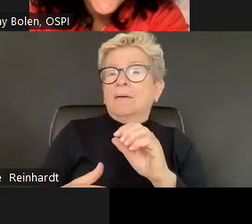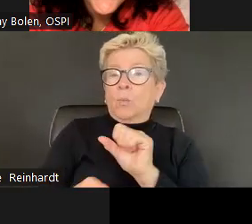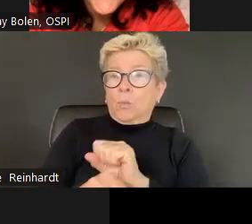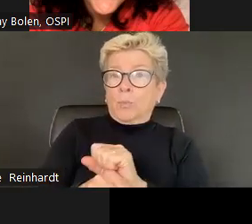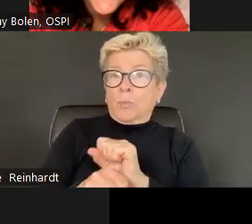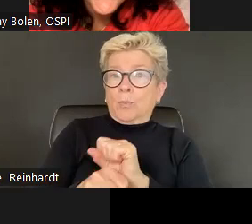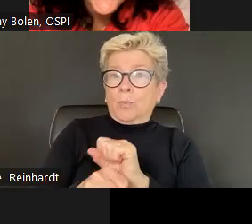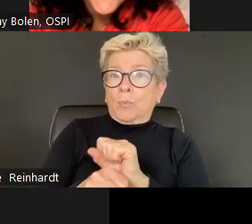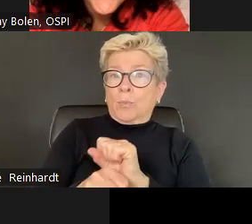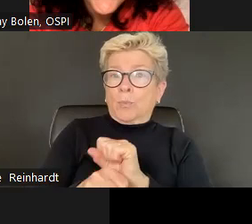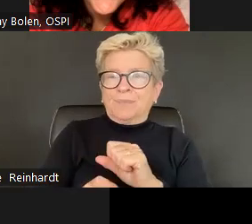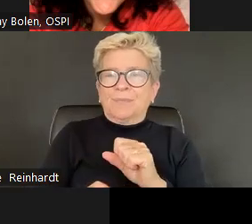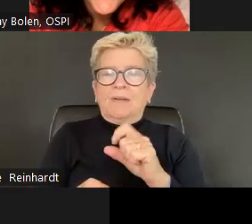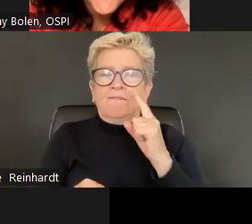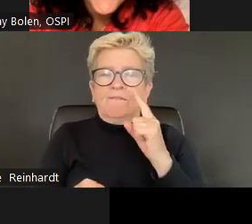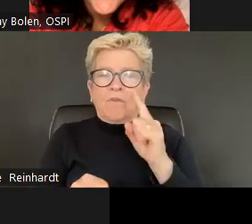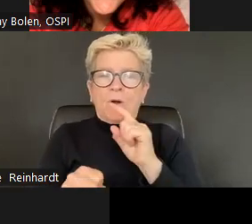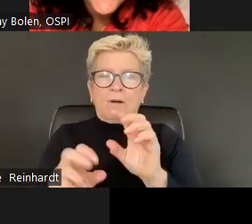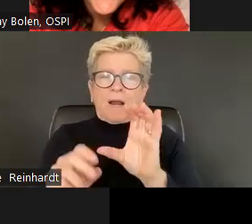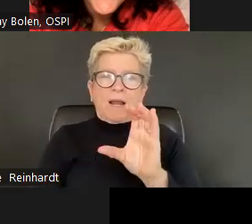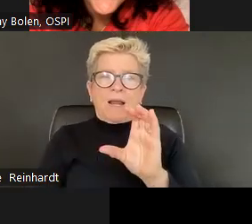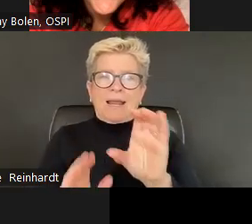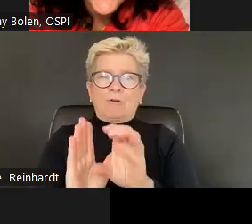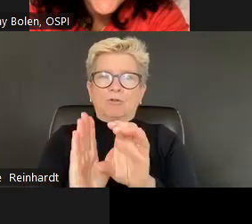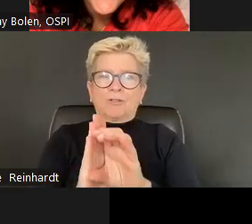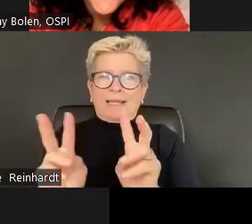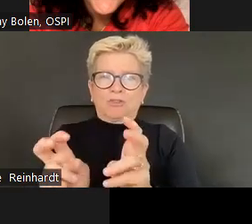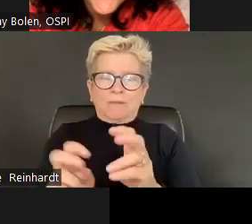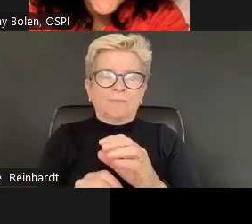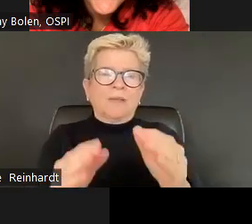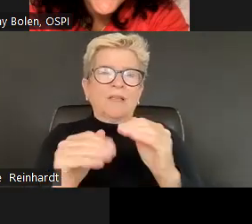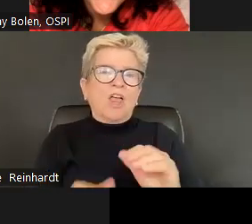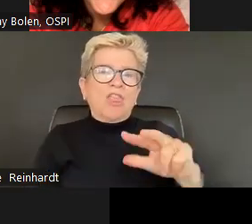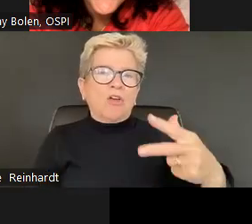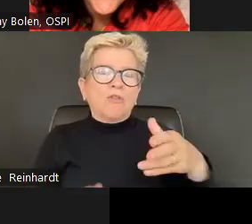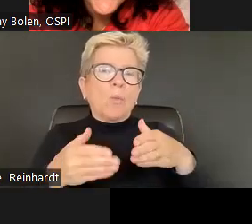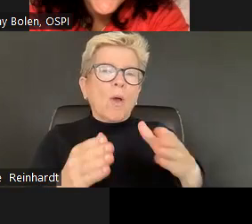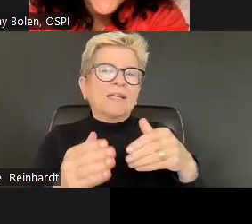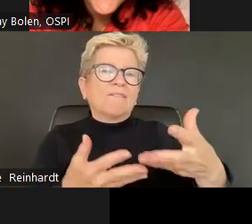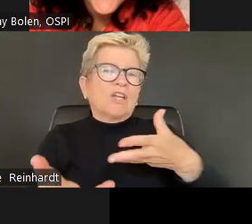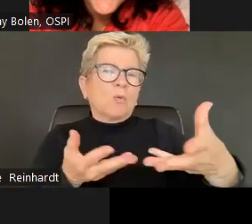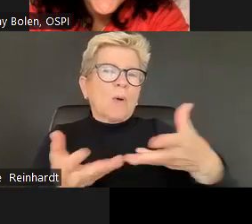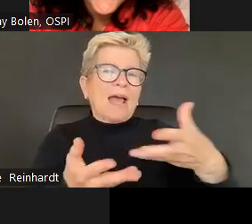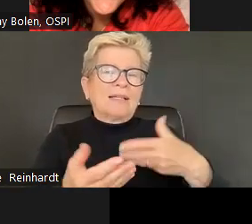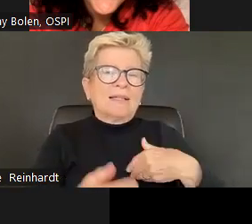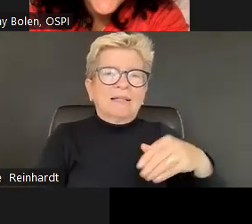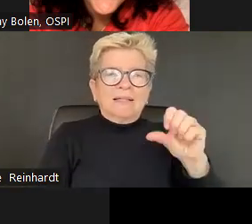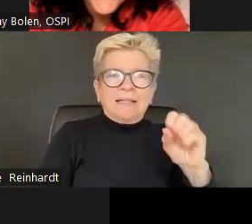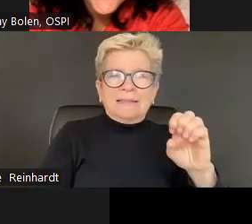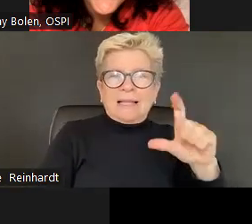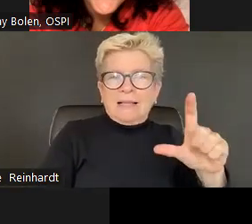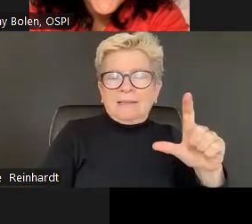Both of those are social emotional skills that are required to engage in that math content or math, or sorry, the LA content or practice.